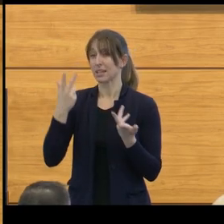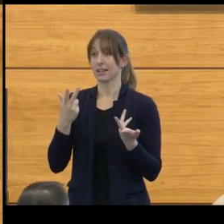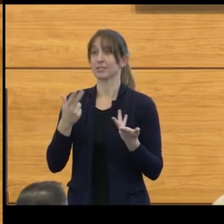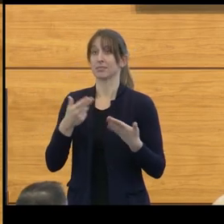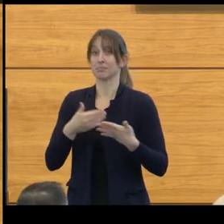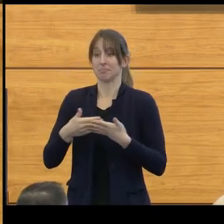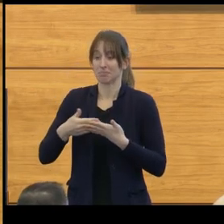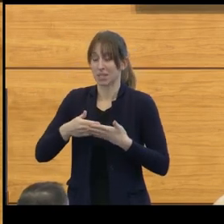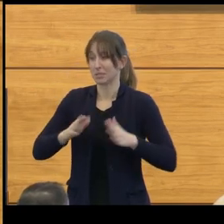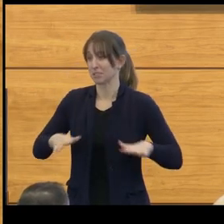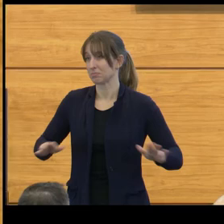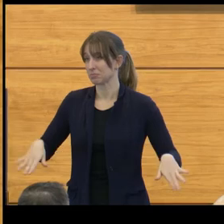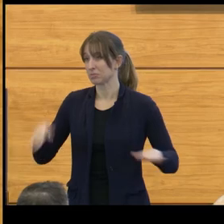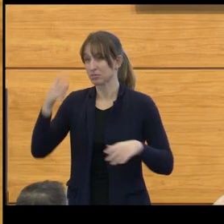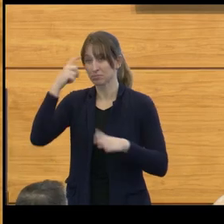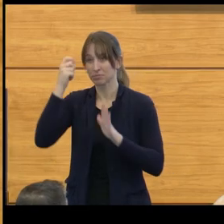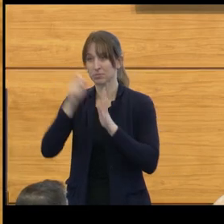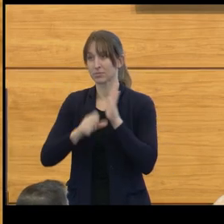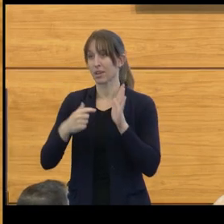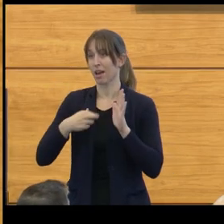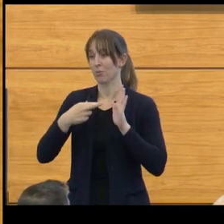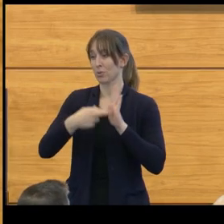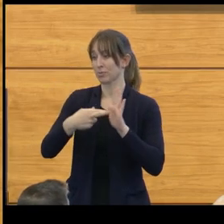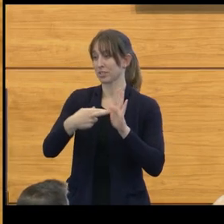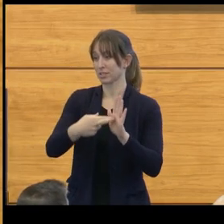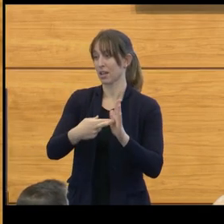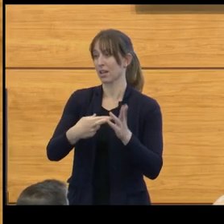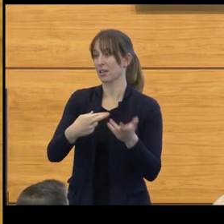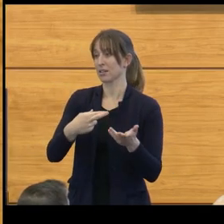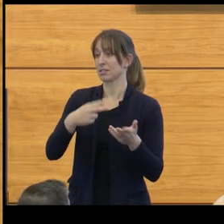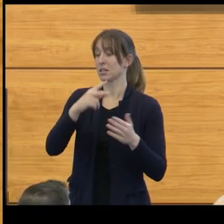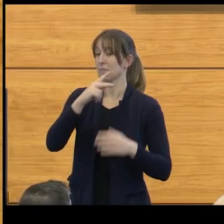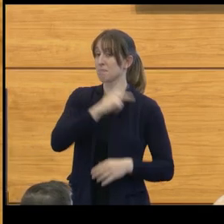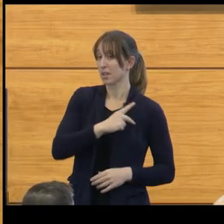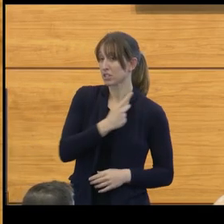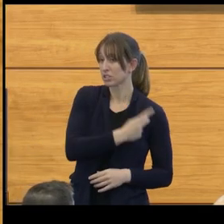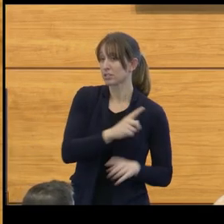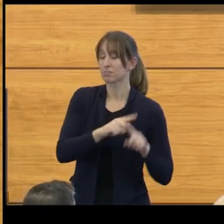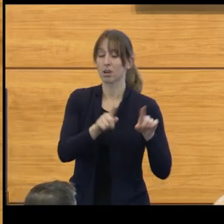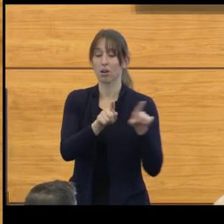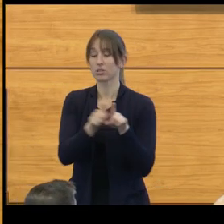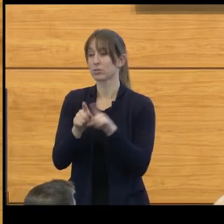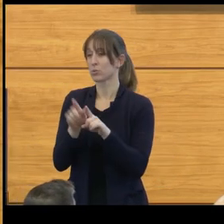I represent not only my patients, but I also represent their parents.